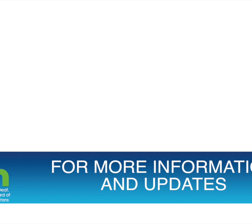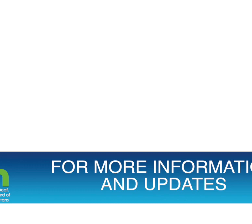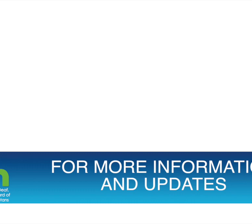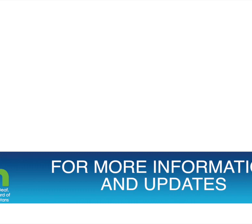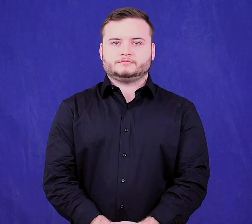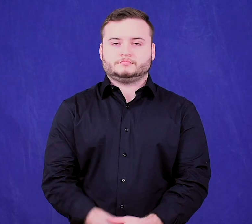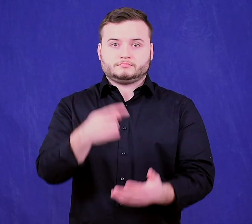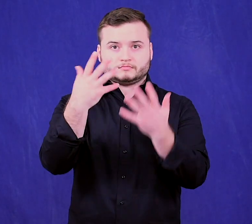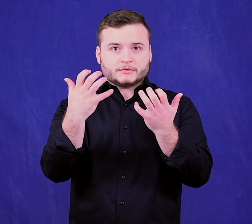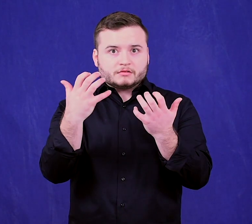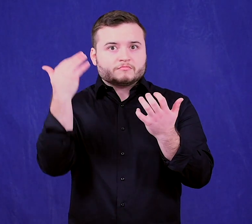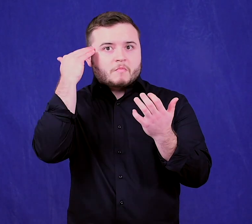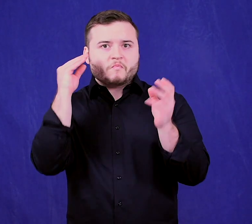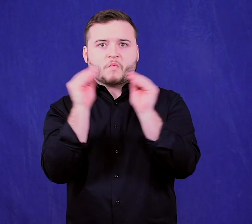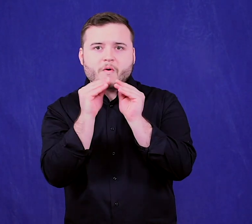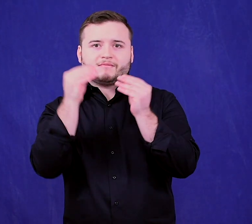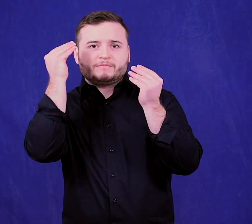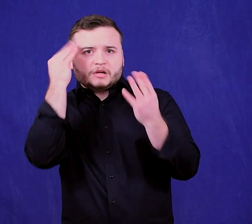For more information and